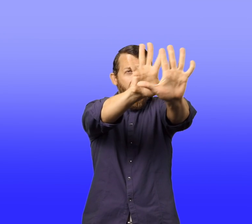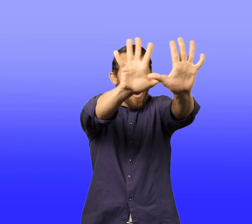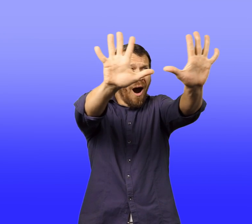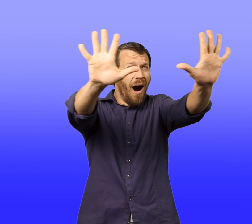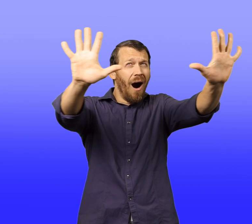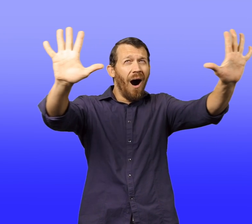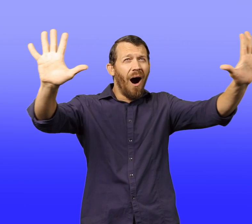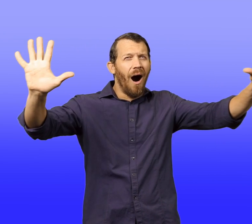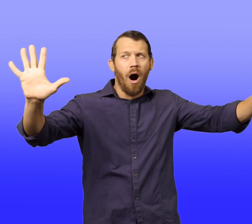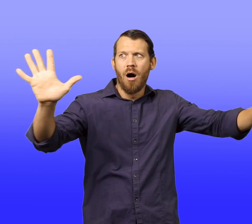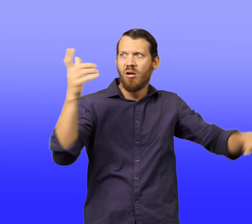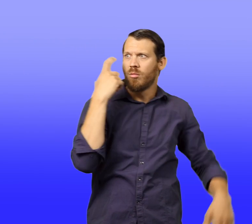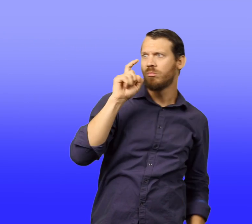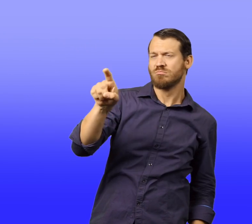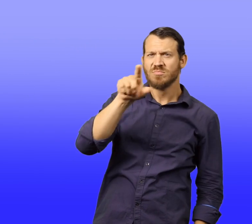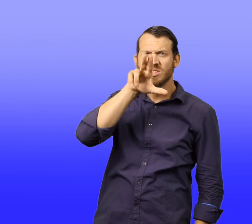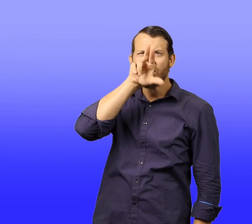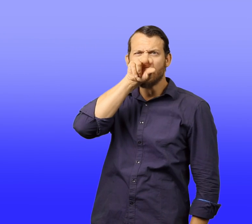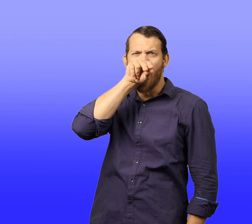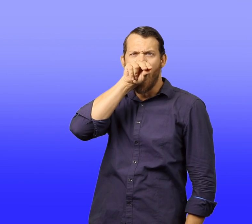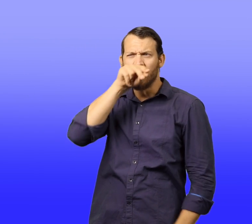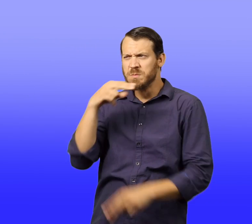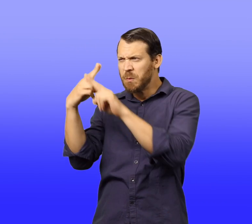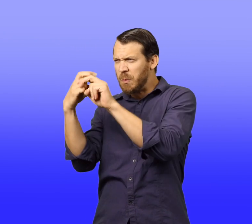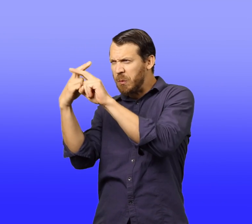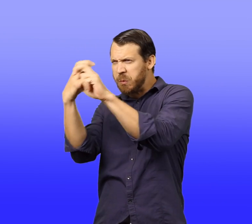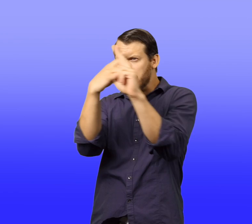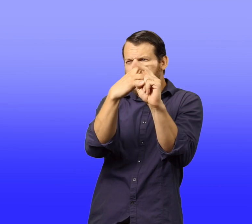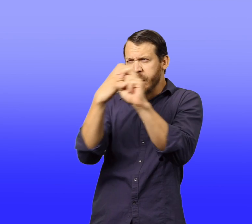A flock of ducks passed overhead.